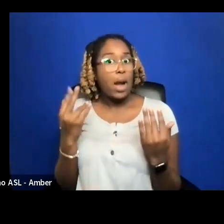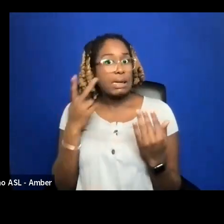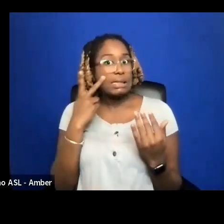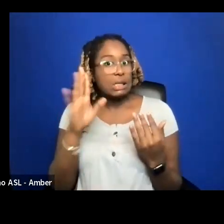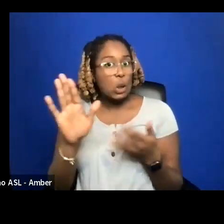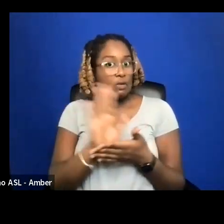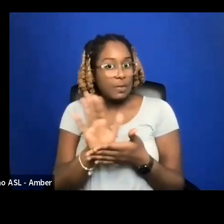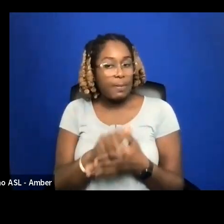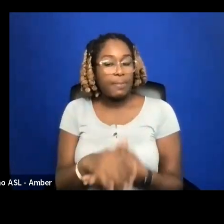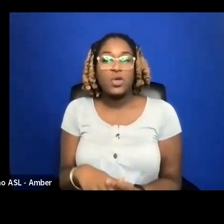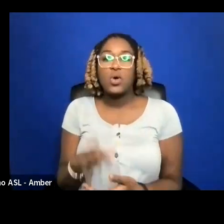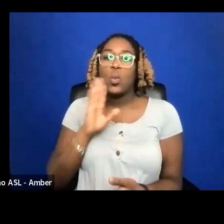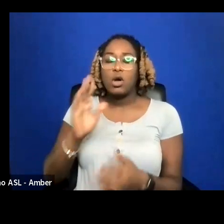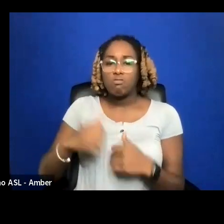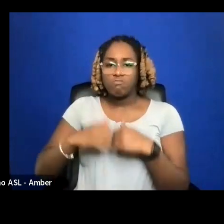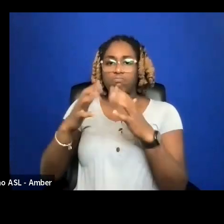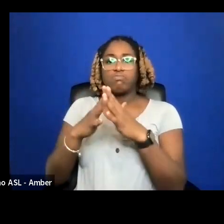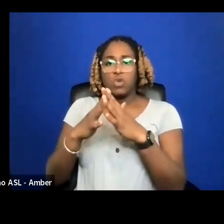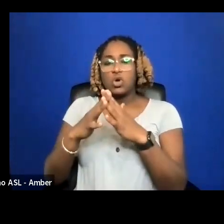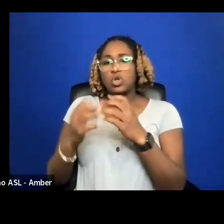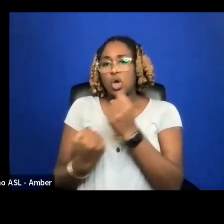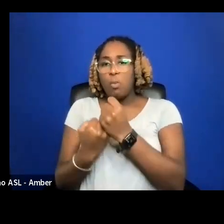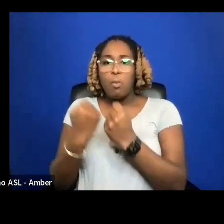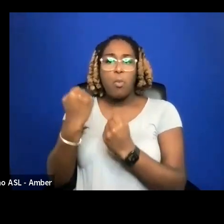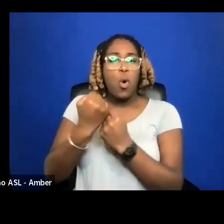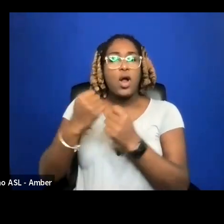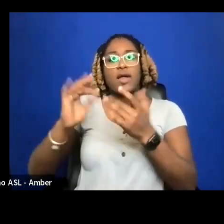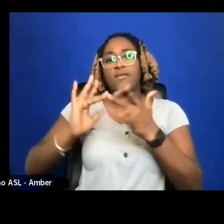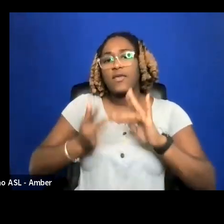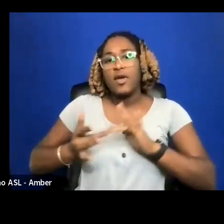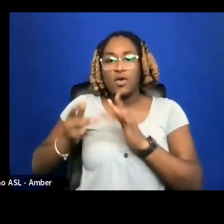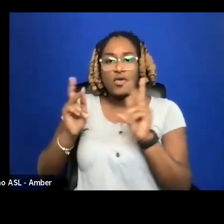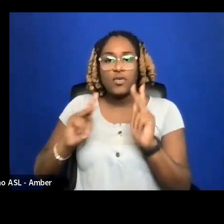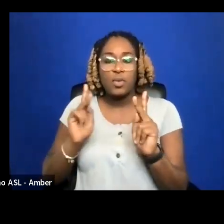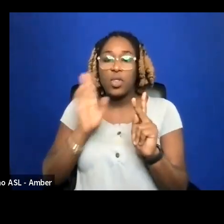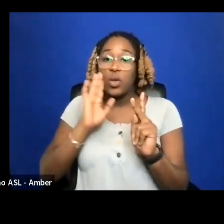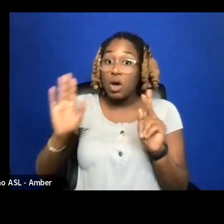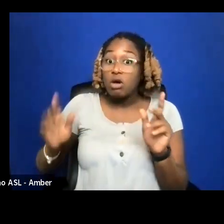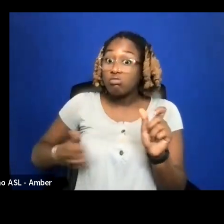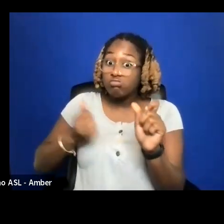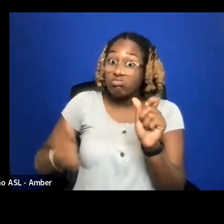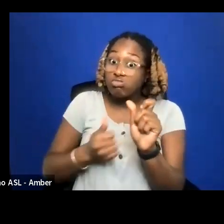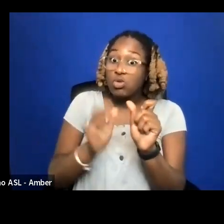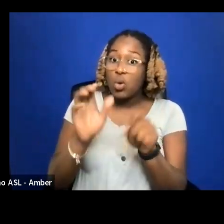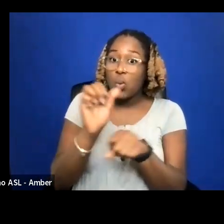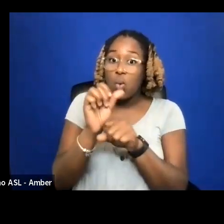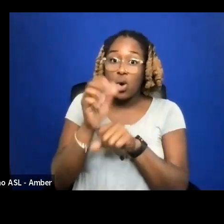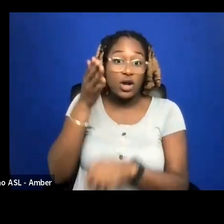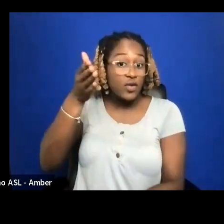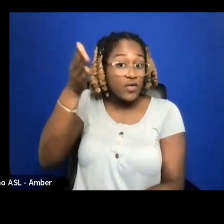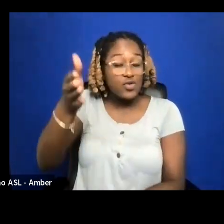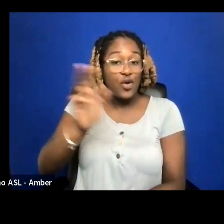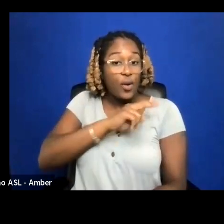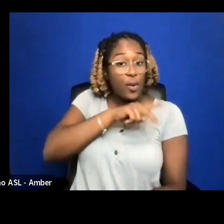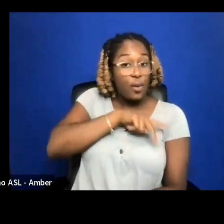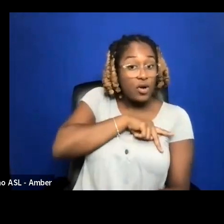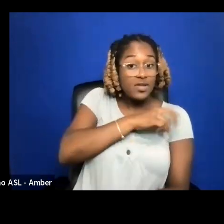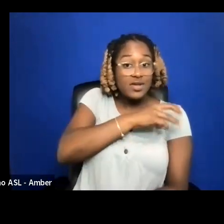SUPPORTIVE NETWORK OF PEOPLE THAT WILL KEEP UP WITH YOUR WORK IN THE FUTURE PERSONALLY AND PROFESSIONALLY.